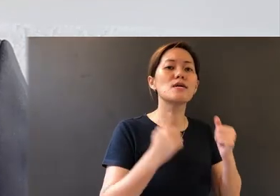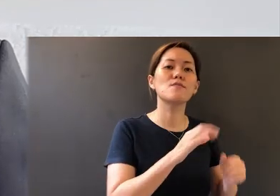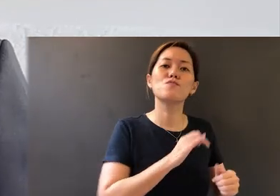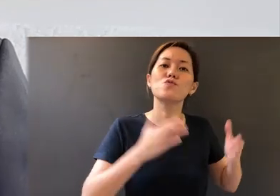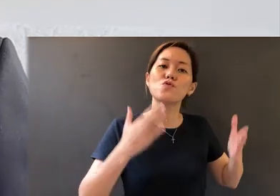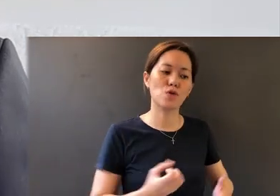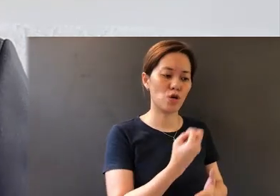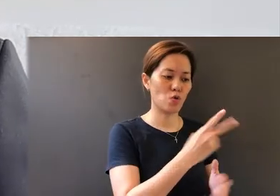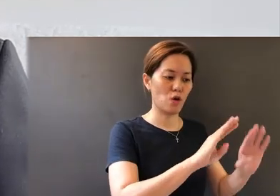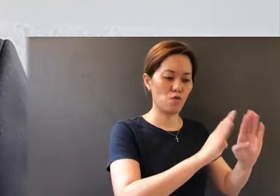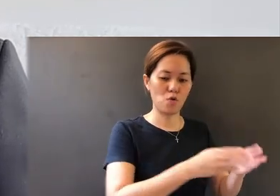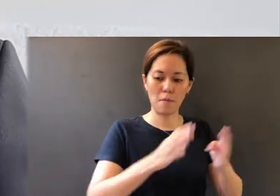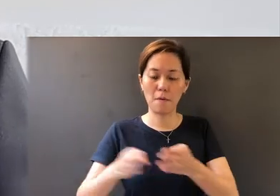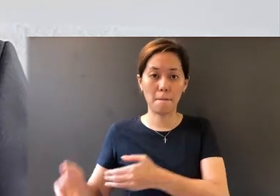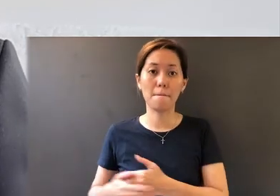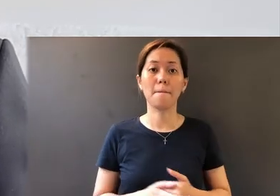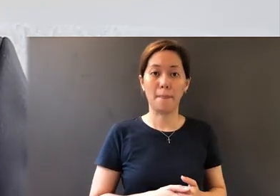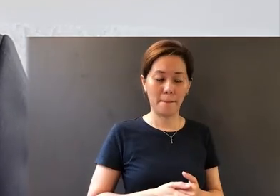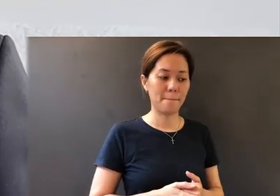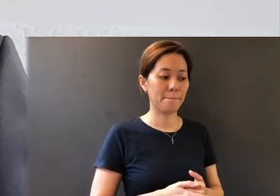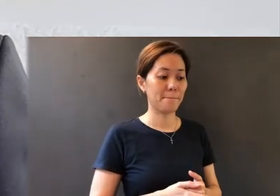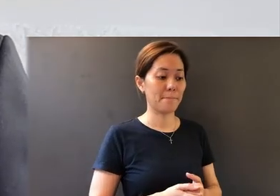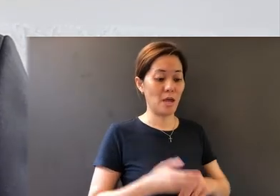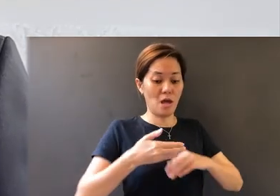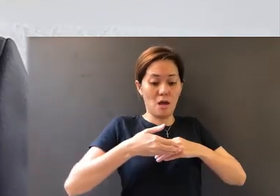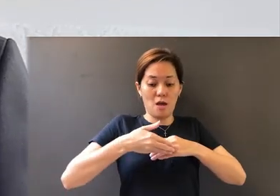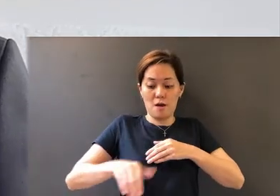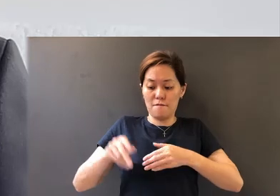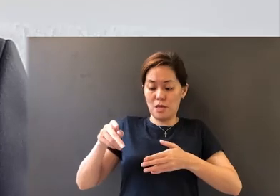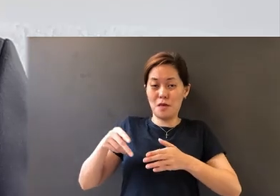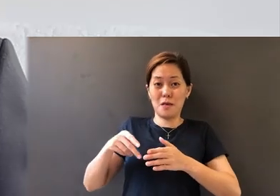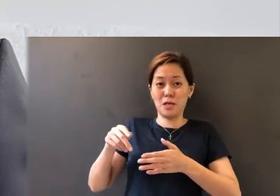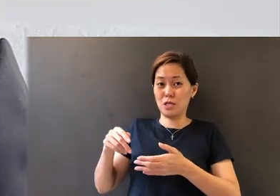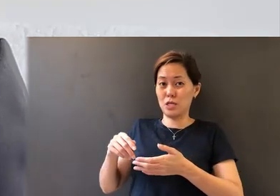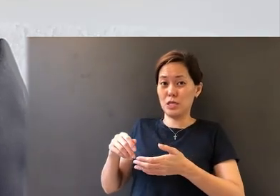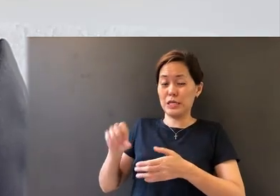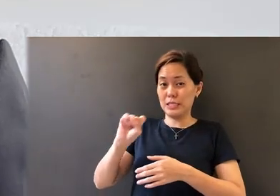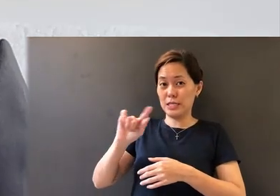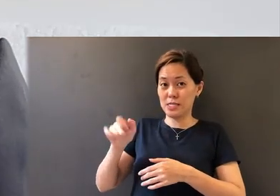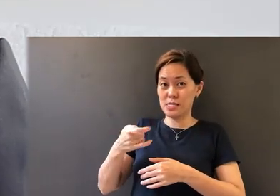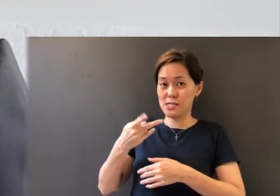were being dispersed after the persecution of Stephen in